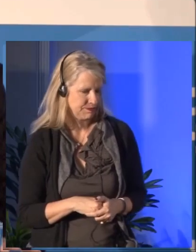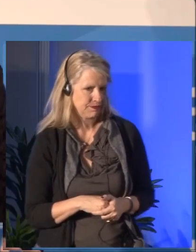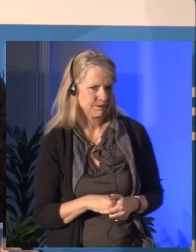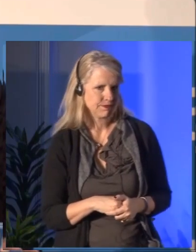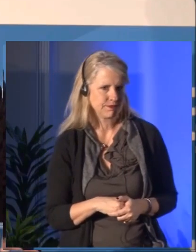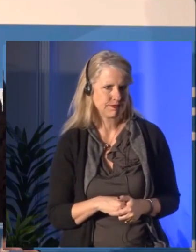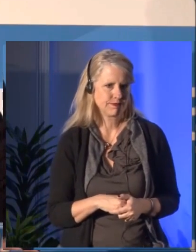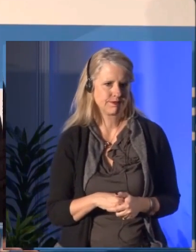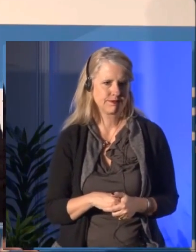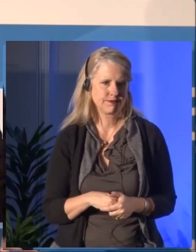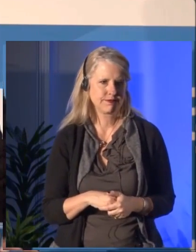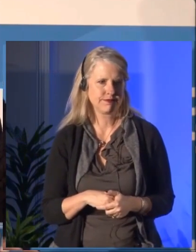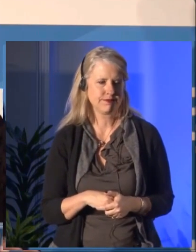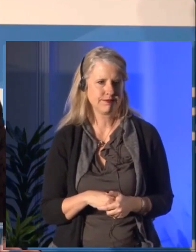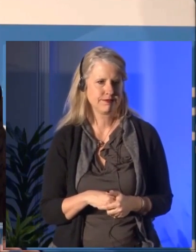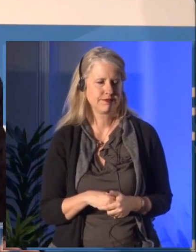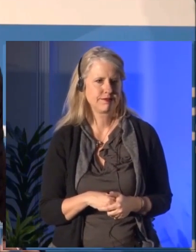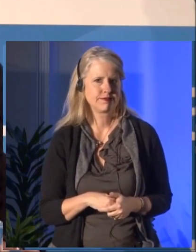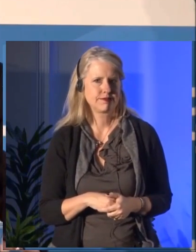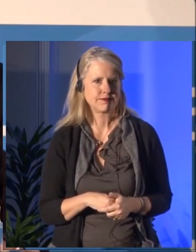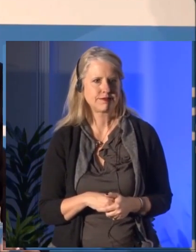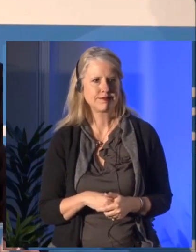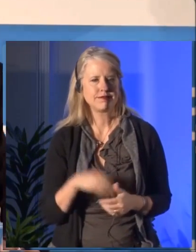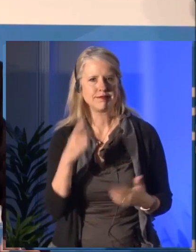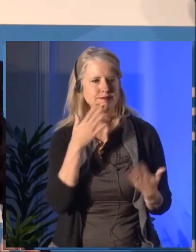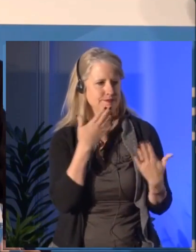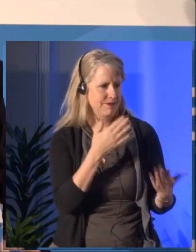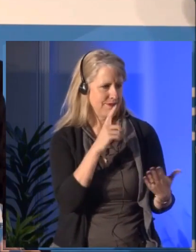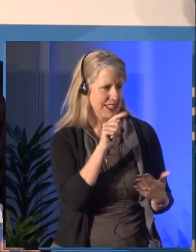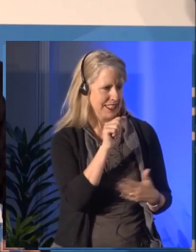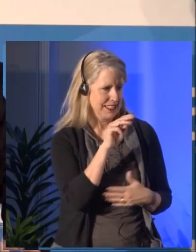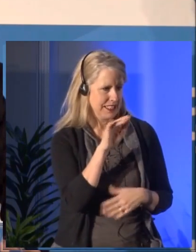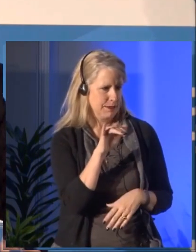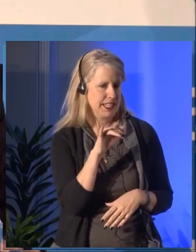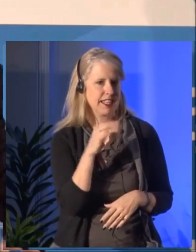of Canada and extend our thanks for the confidence it continues